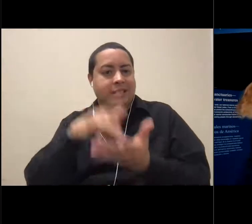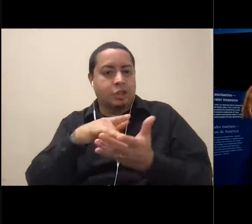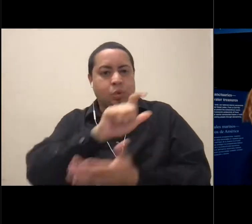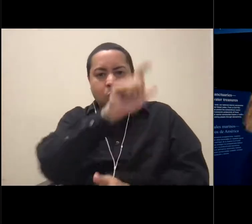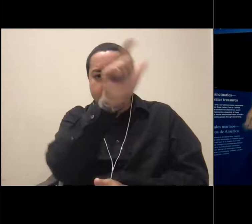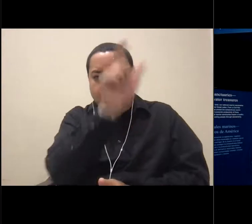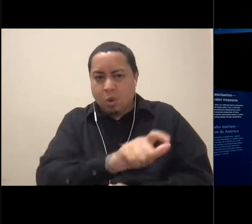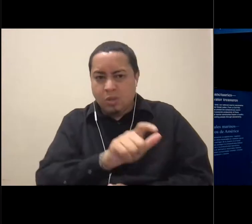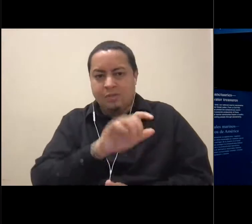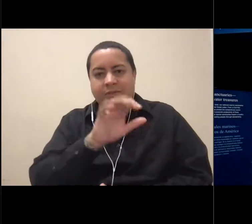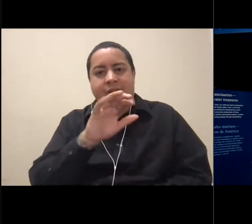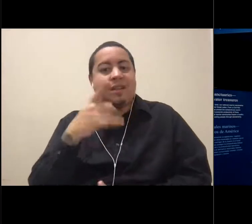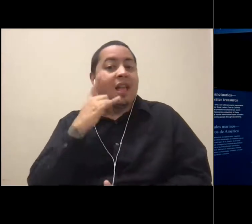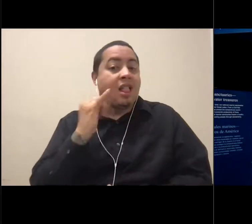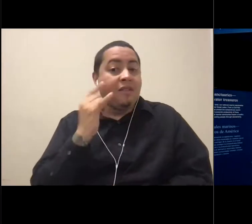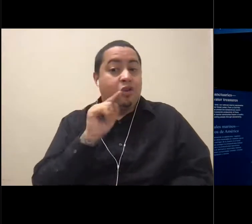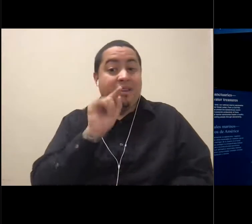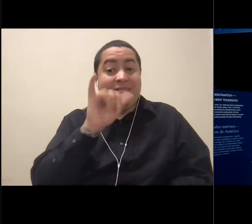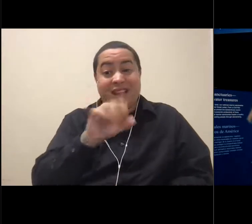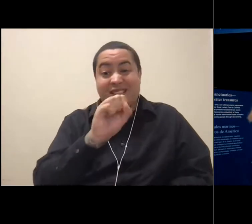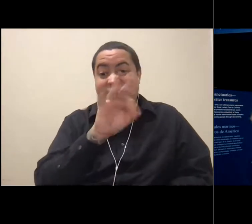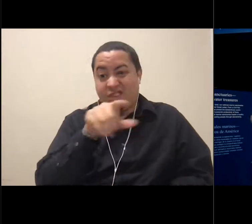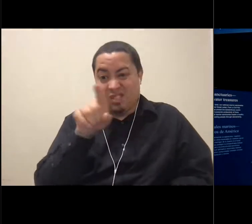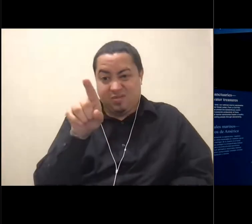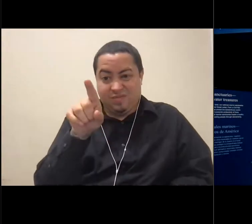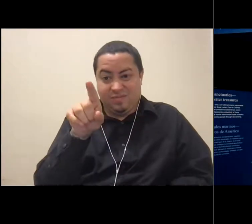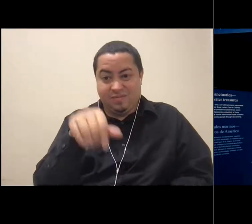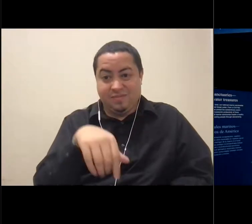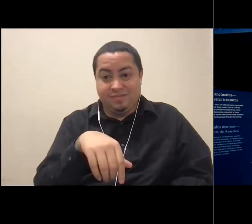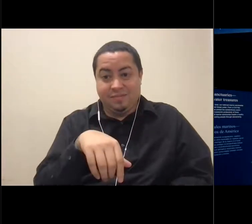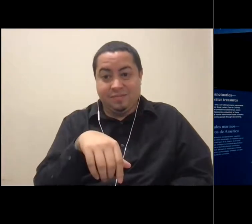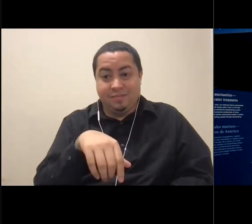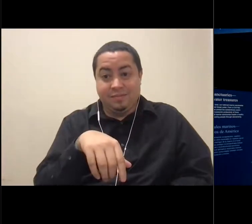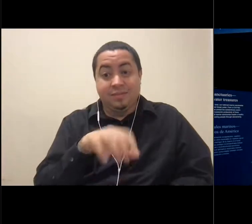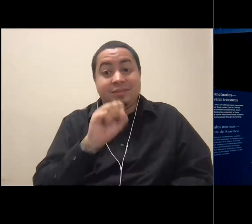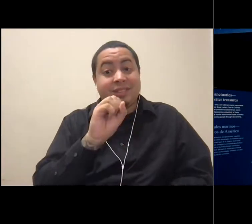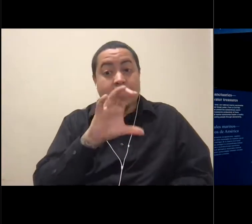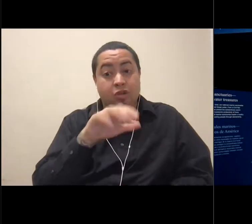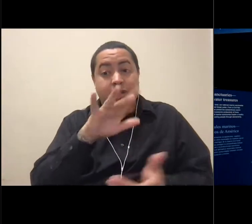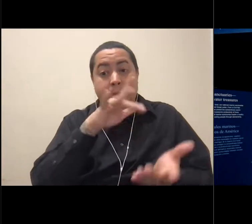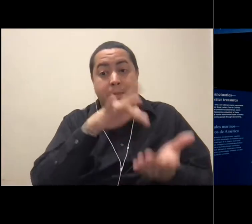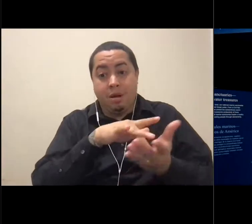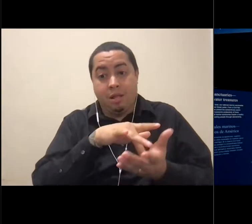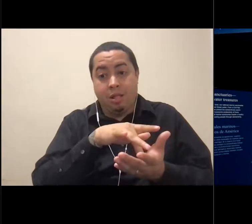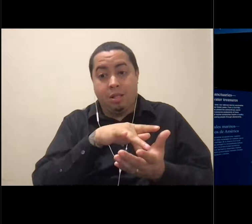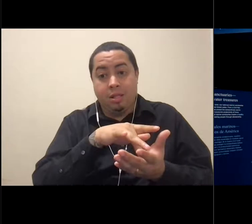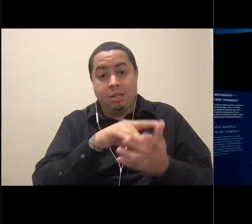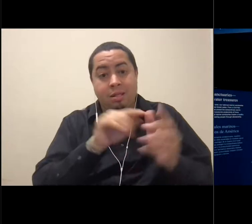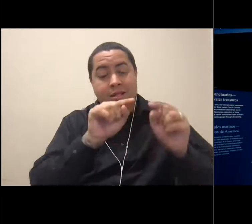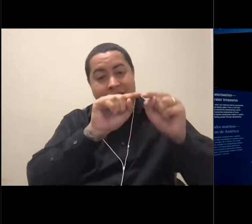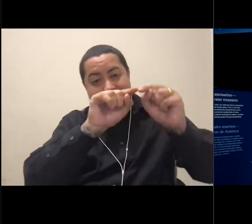You can see San Francisco Bay up here at the top. Here we are in Santa Cruz. And this is all Monterey Bay.